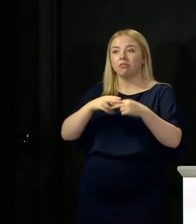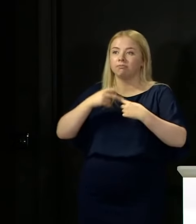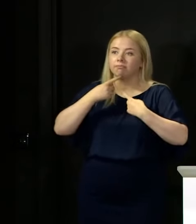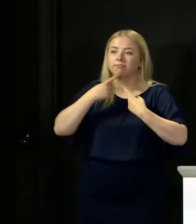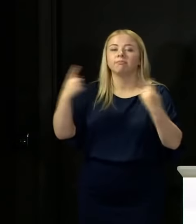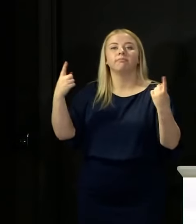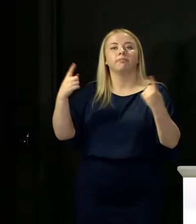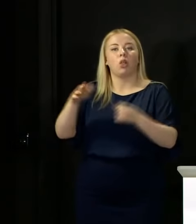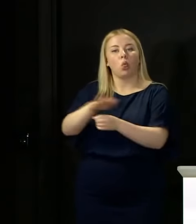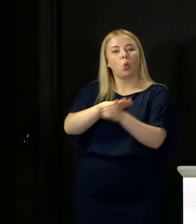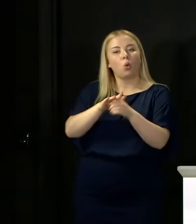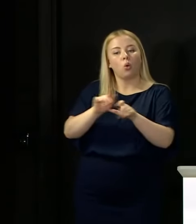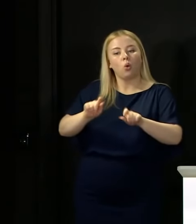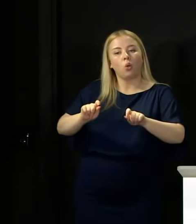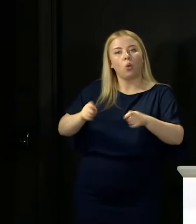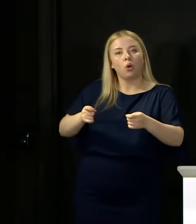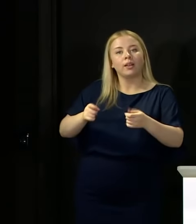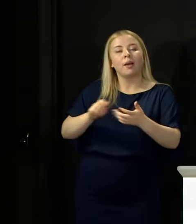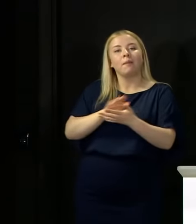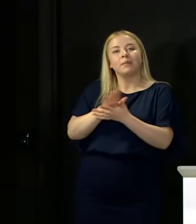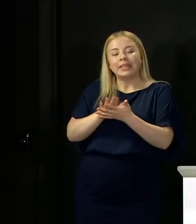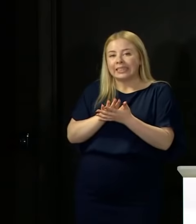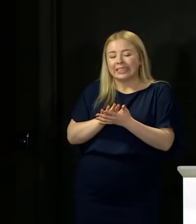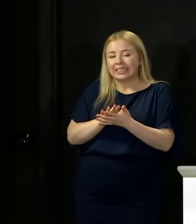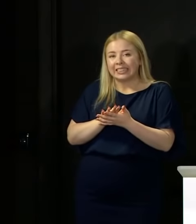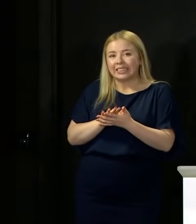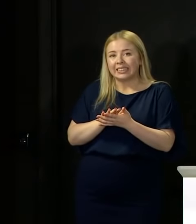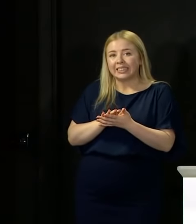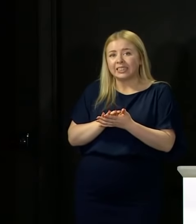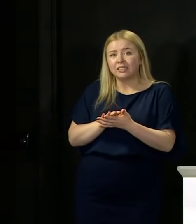area, that would not mean that schools had to close or not open.